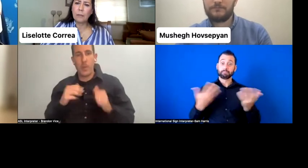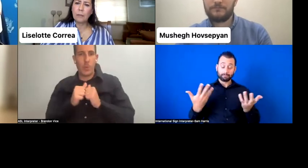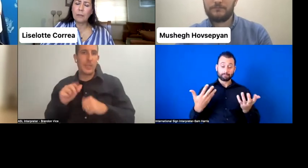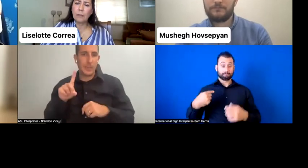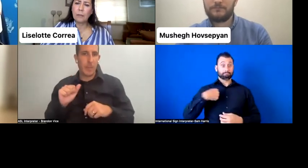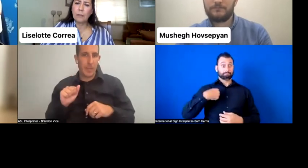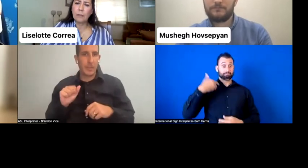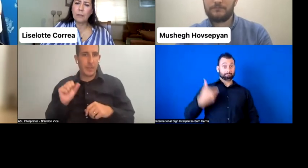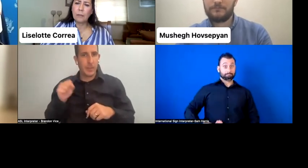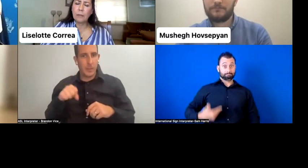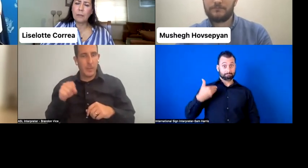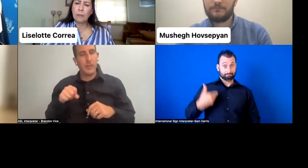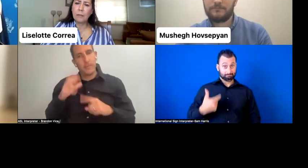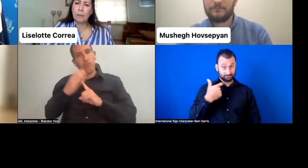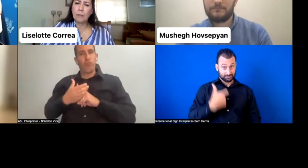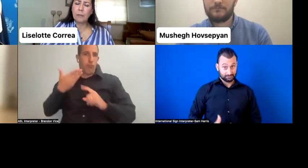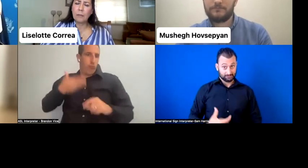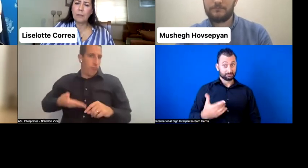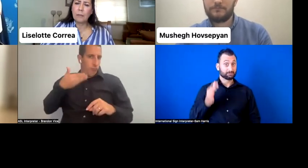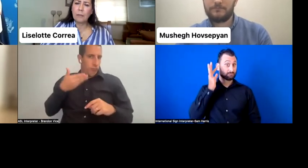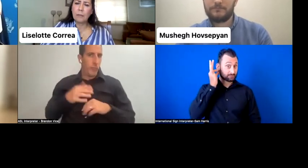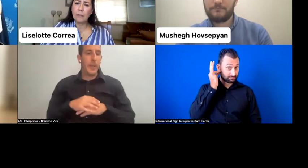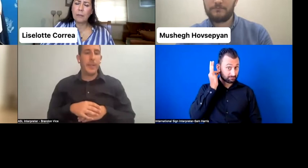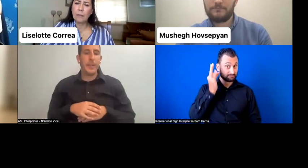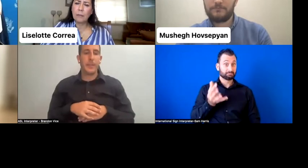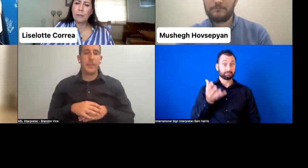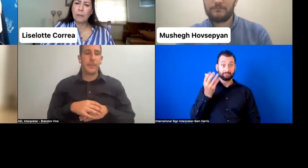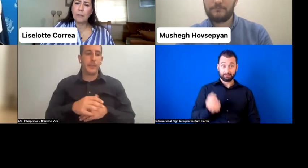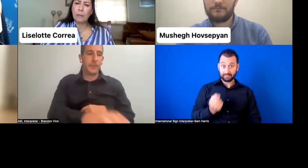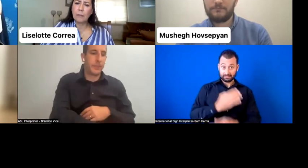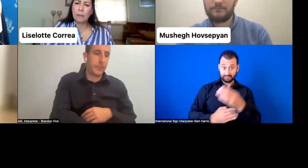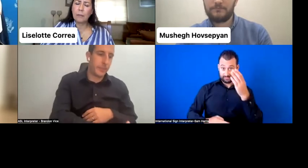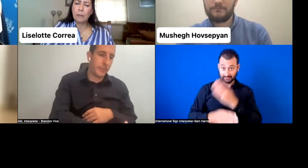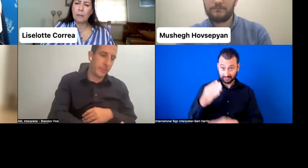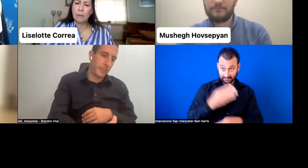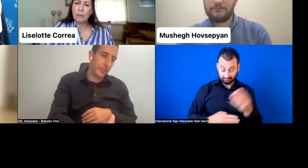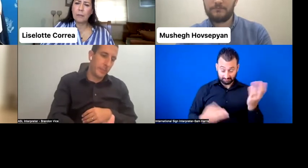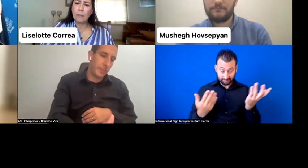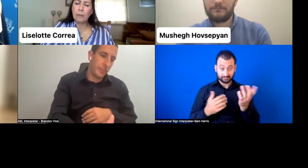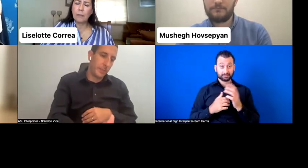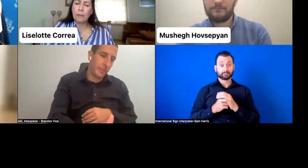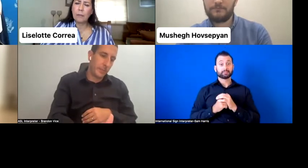disability. And you know that senator, she told me,